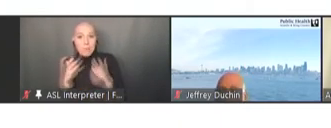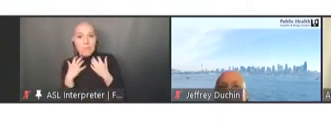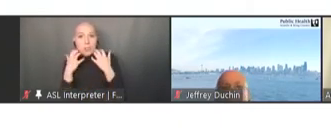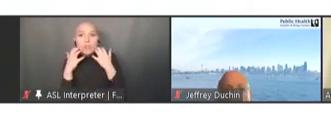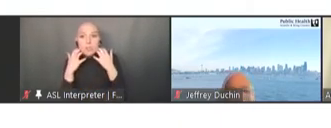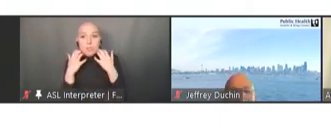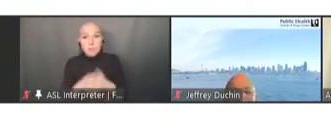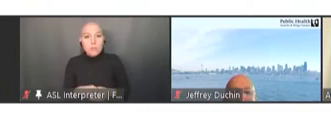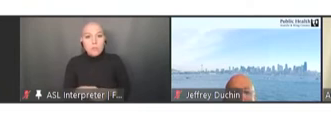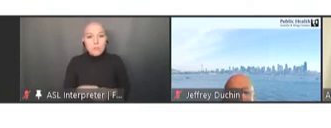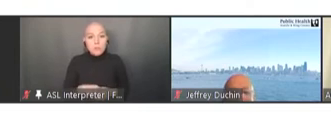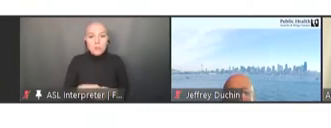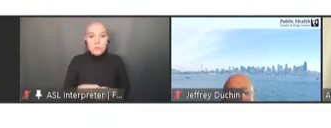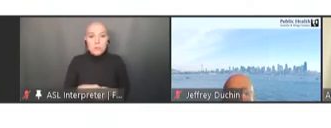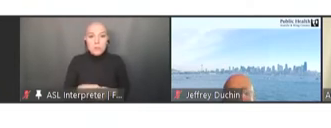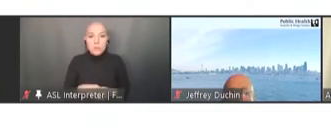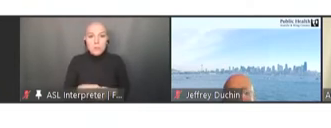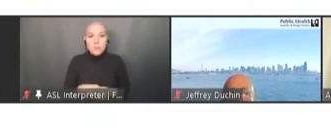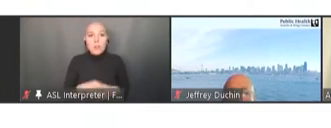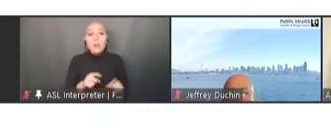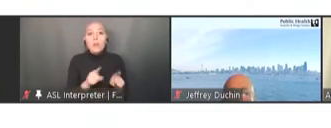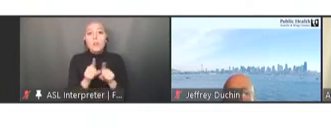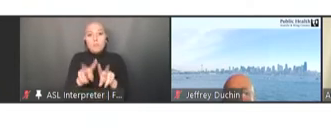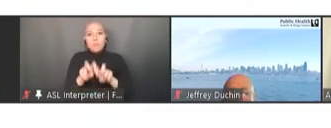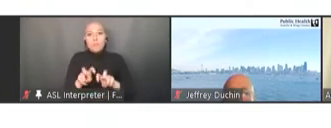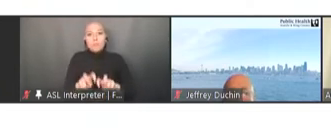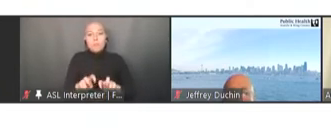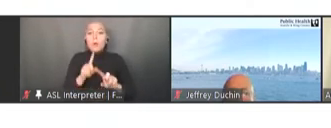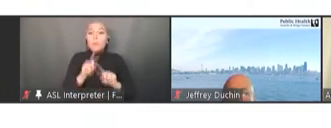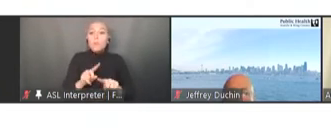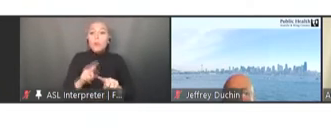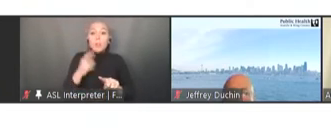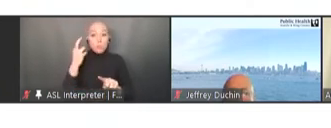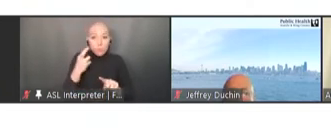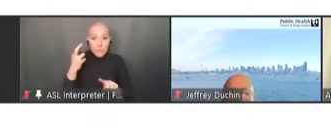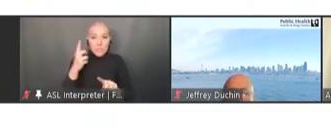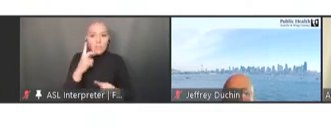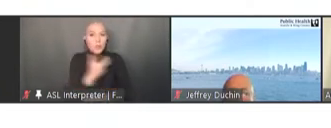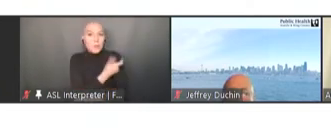We also looked at the reported reasons for immunization disruptions and they are as